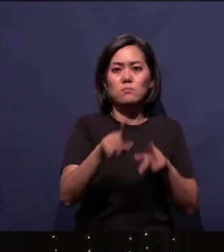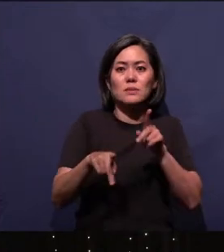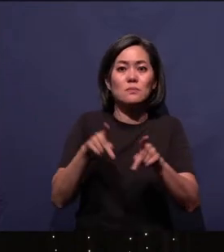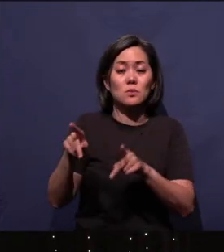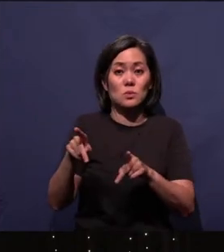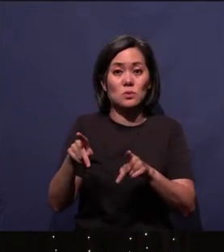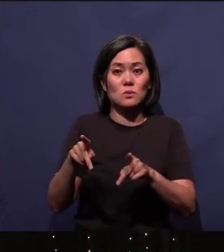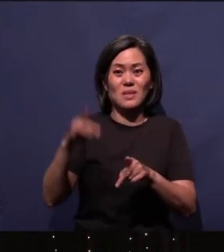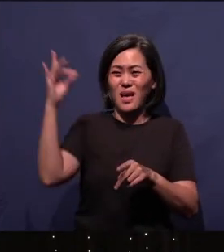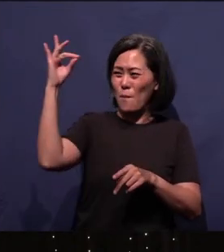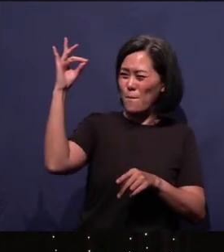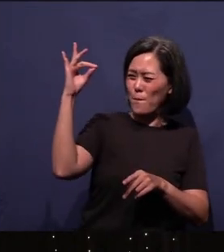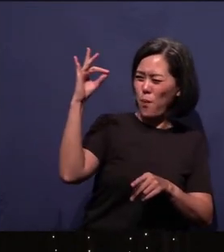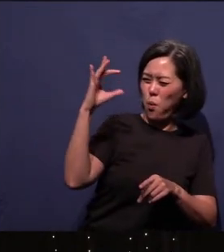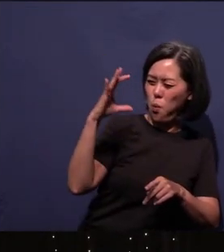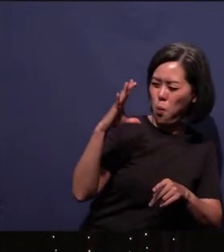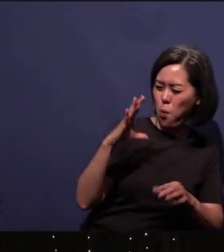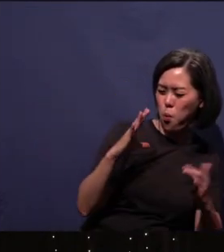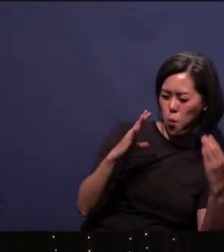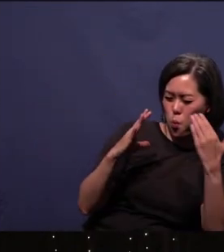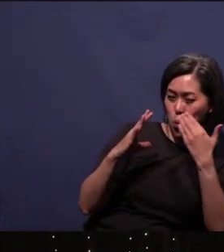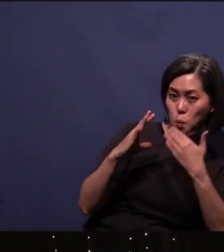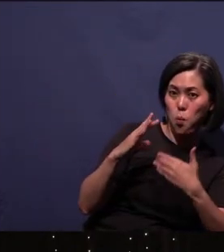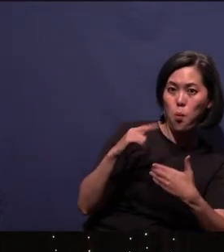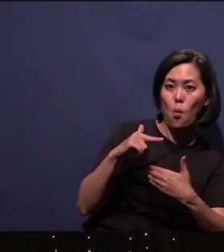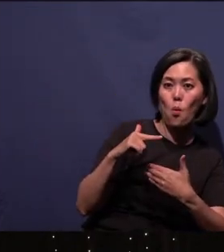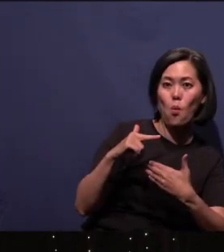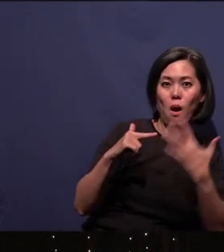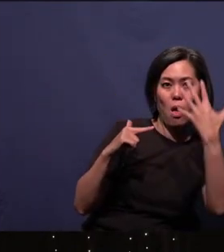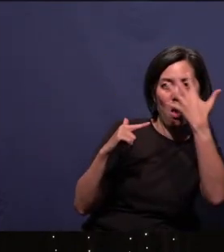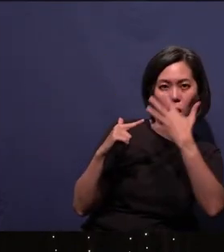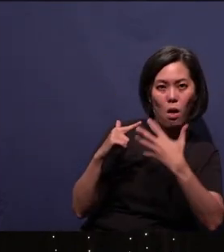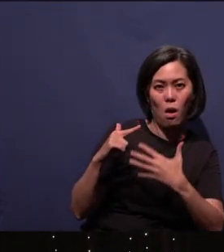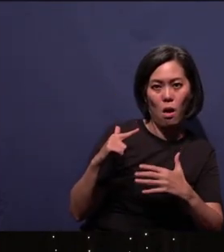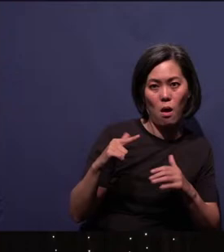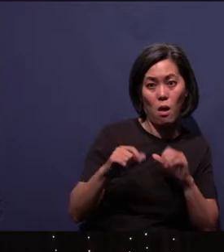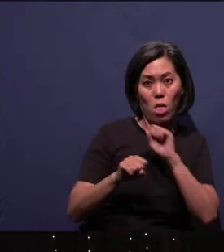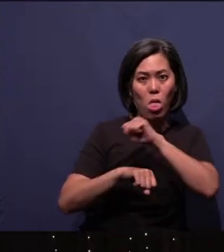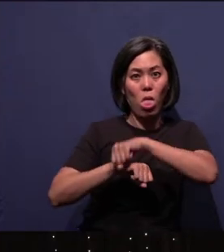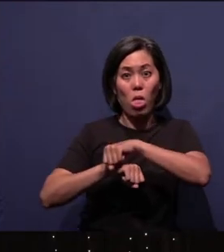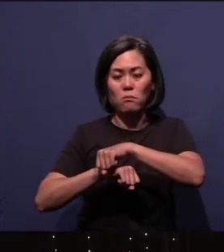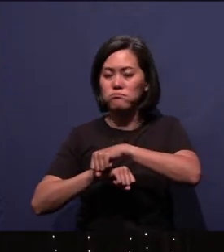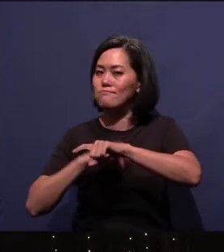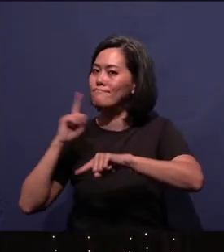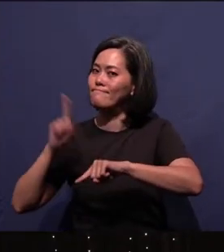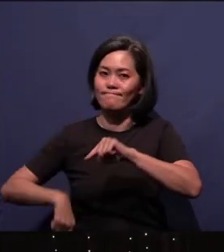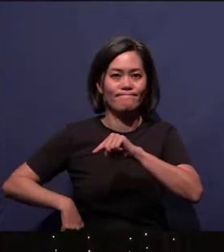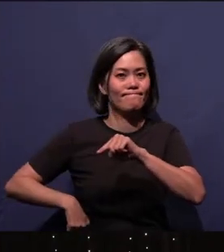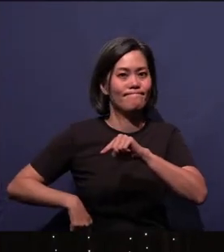The light shines in the darkness, and the darkness has not overcome it. Amen.